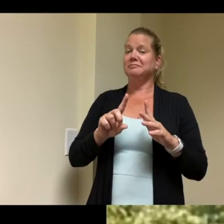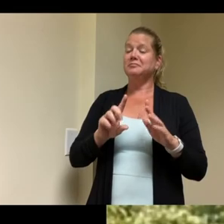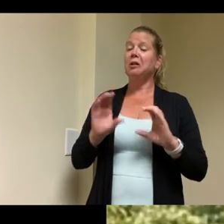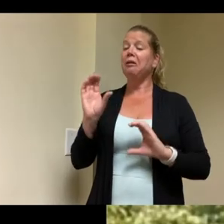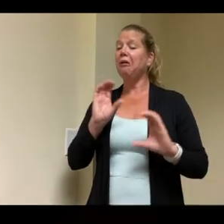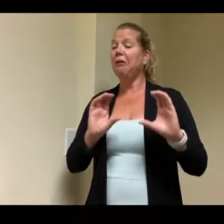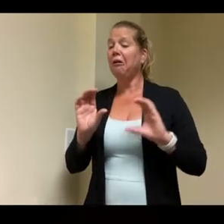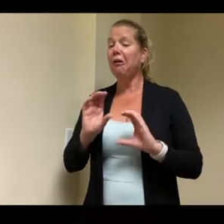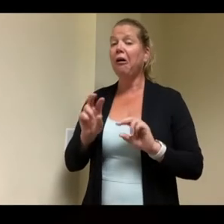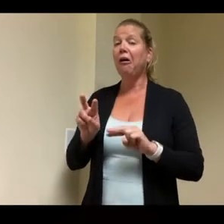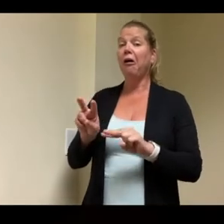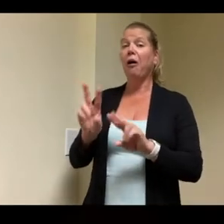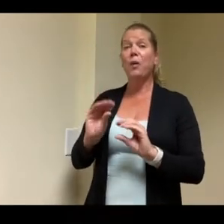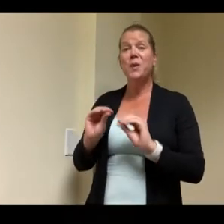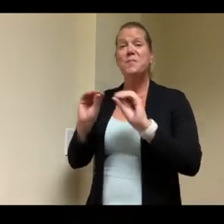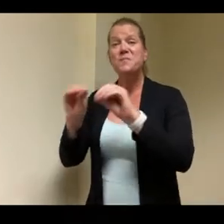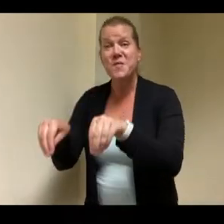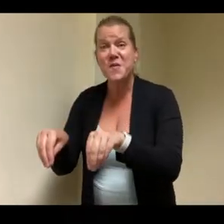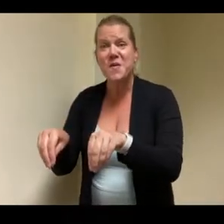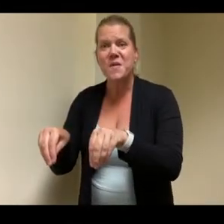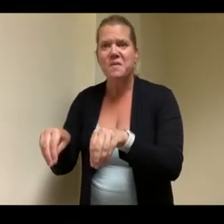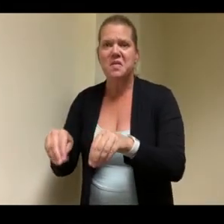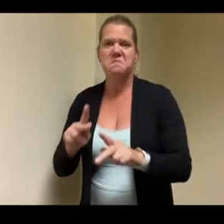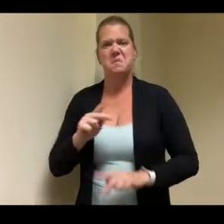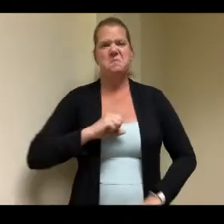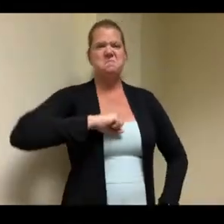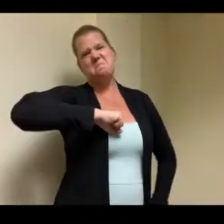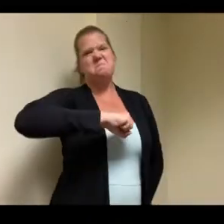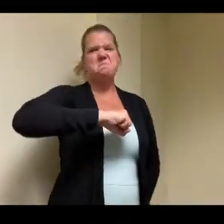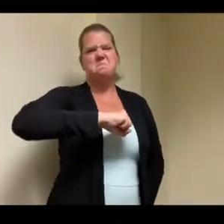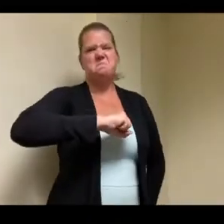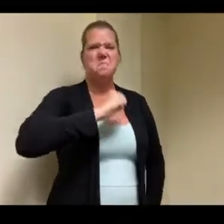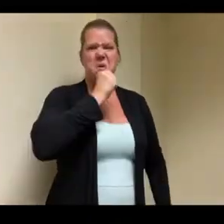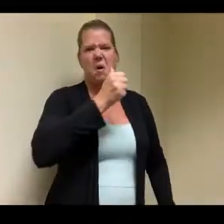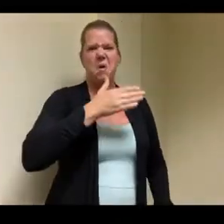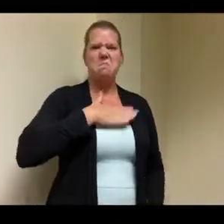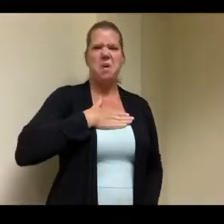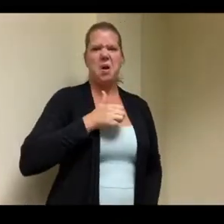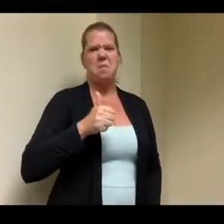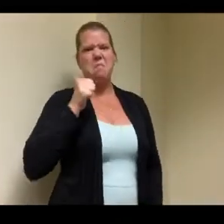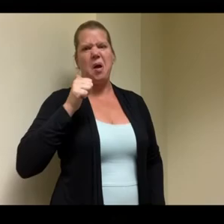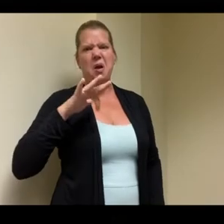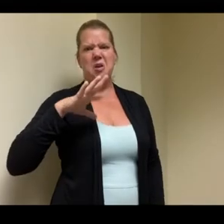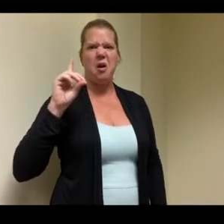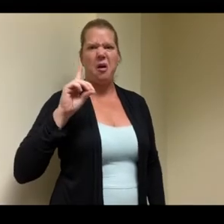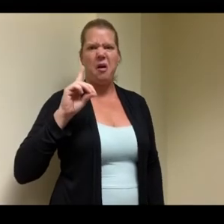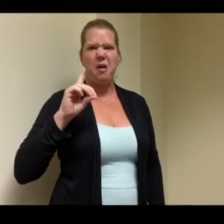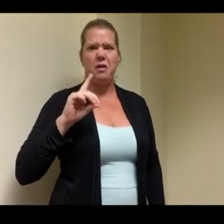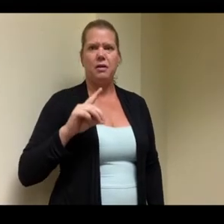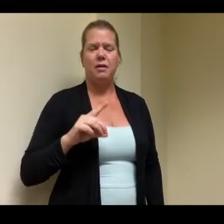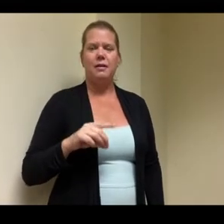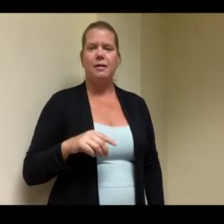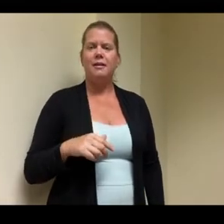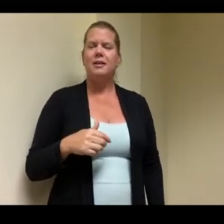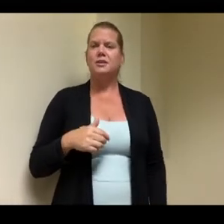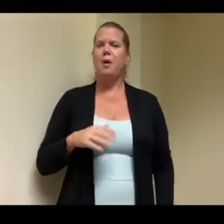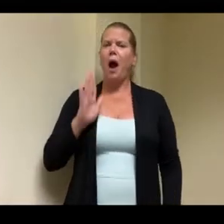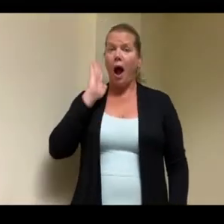i'll go out and meet with the neighbors myself and i'll say by the way i have a disabled son and it sort of breaks the ice and we talk